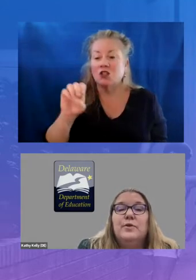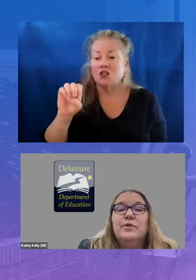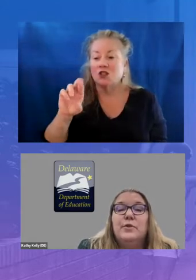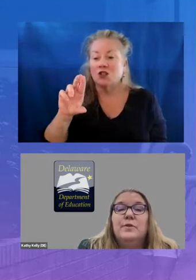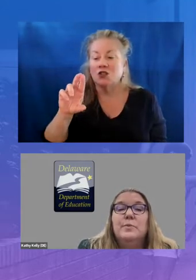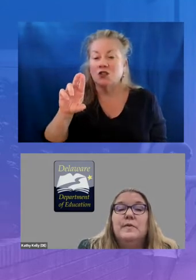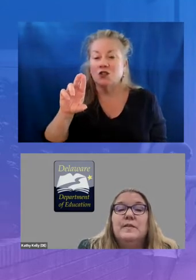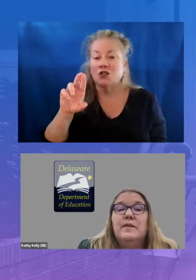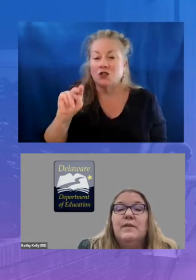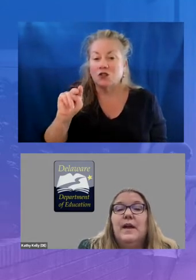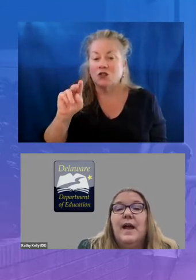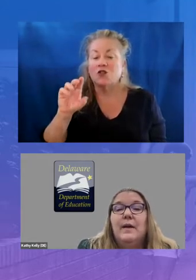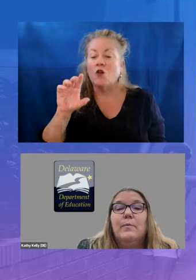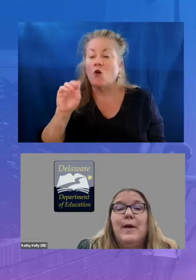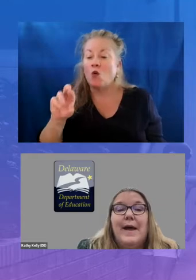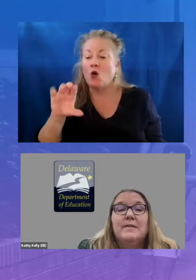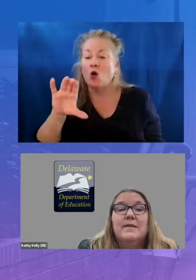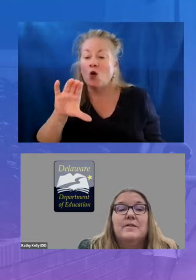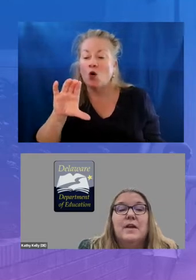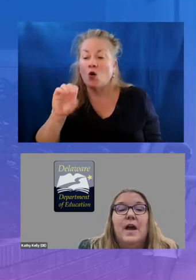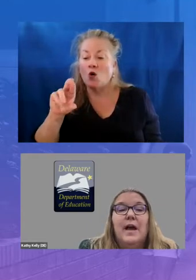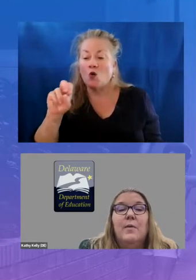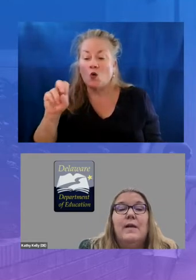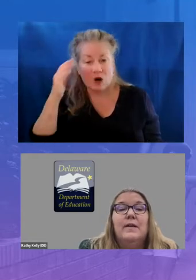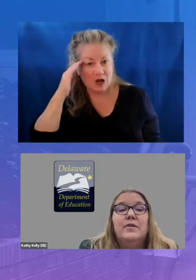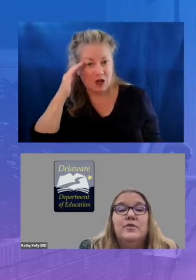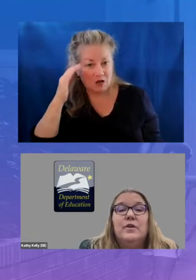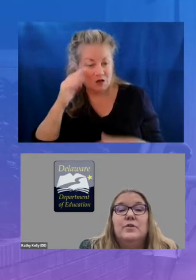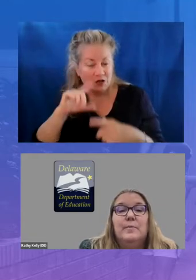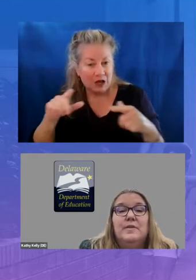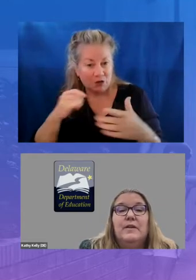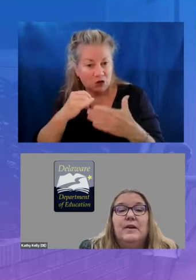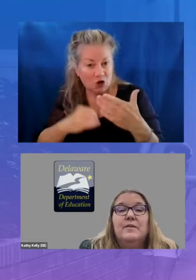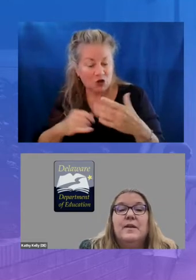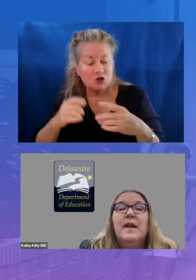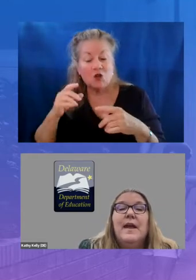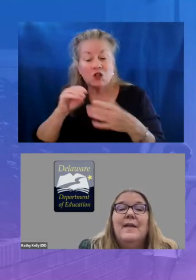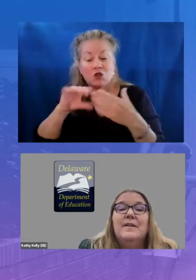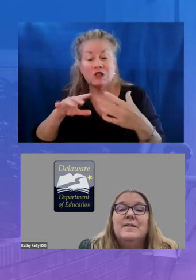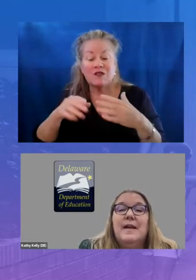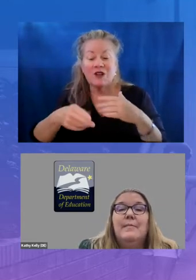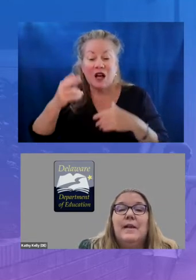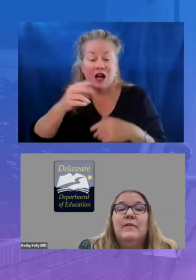students were receiving equitable access to high quality instructional materials and the same level